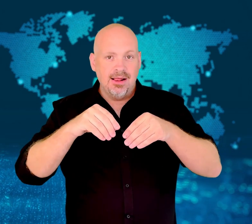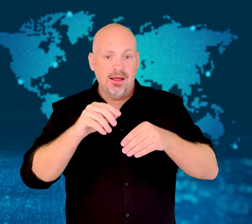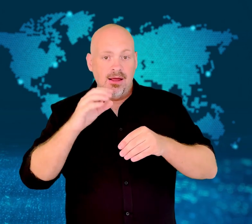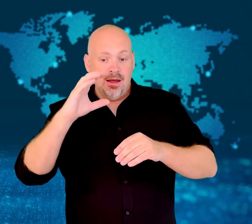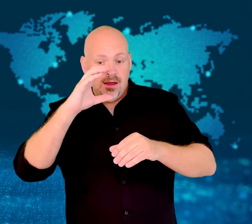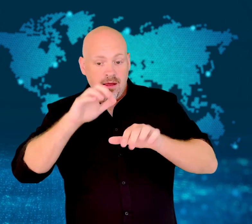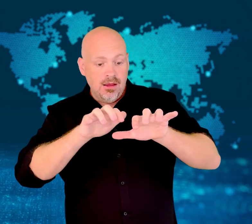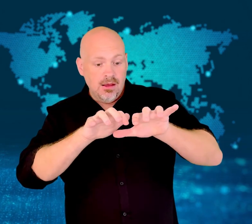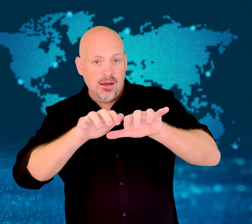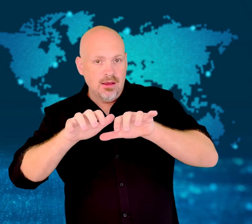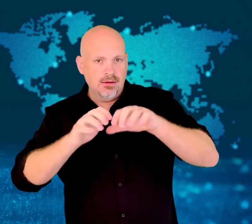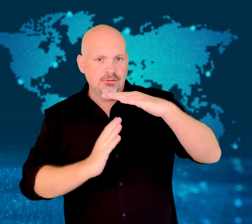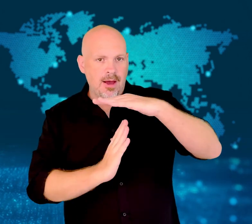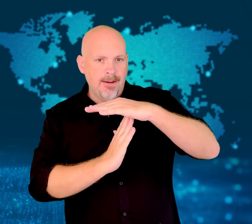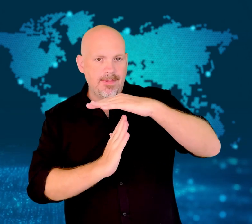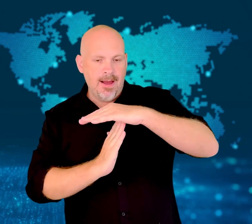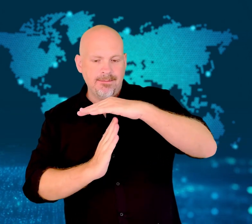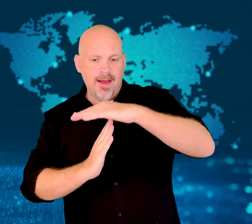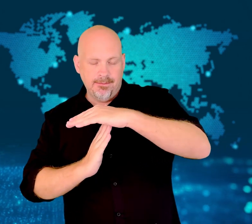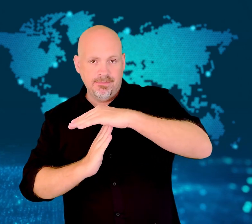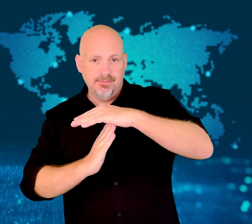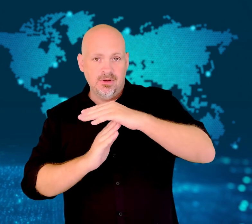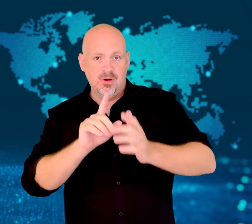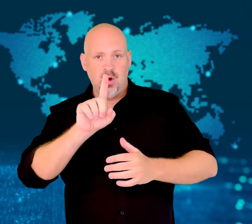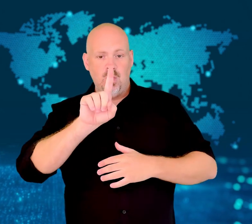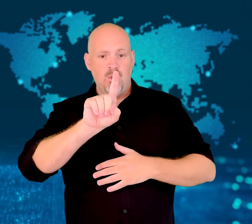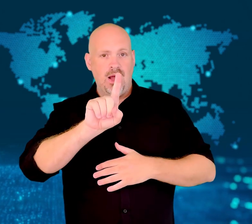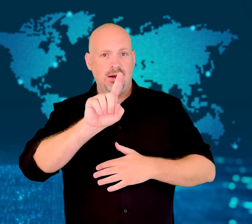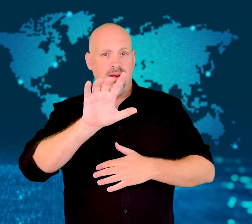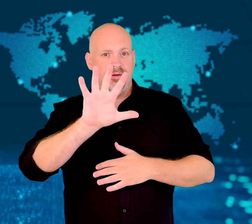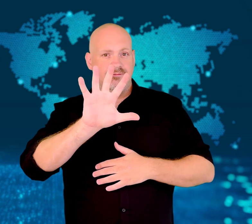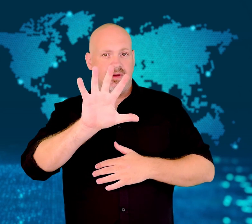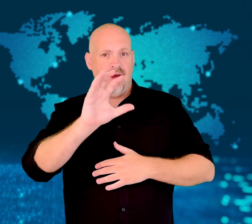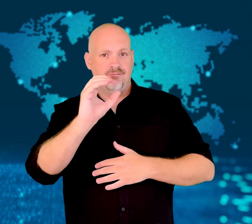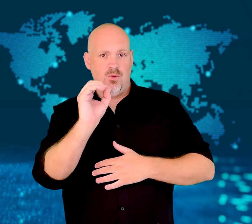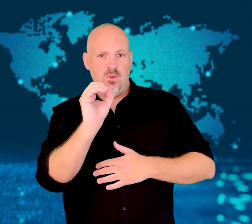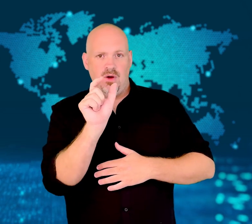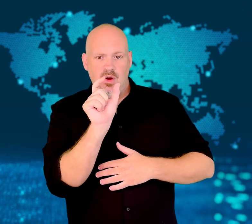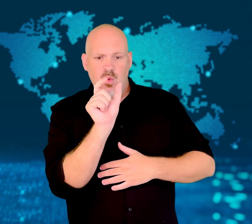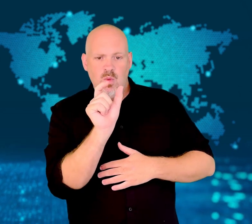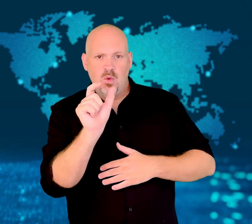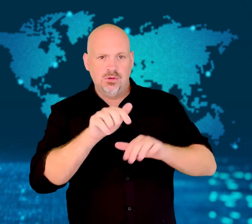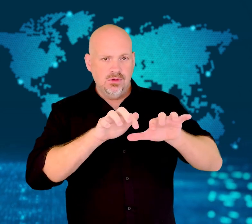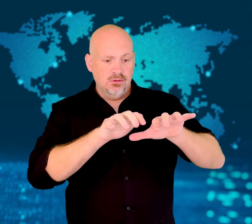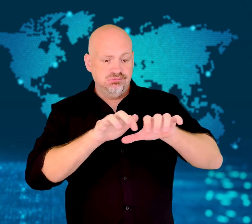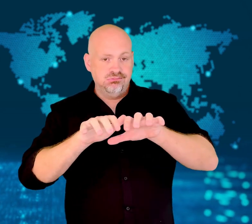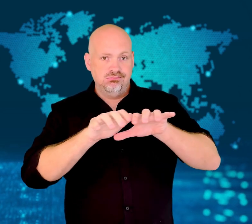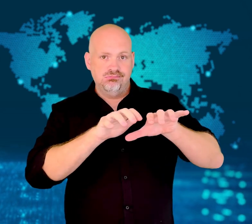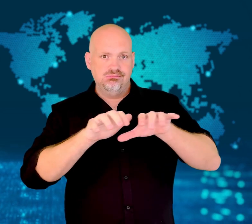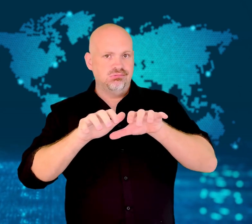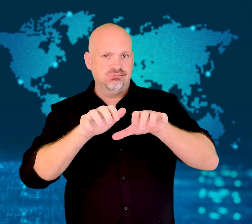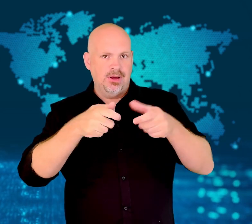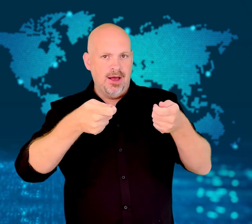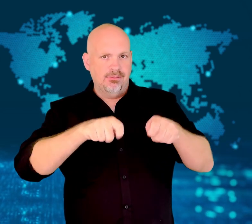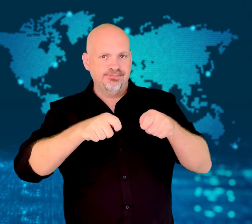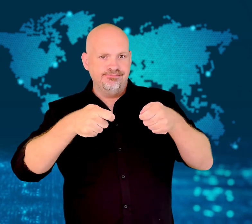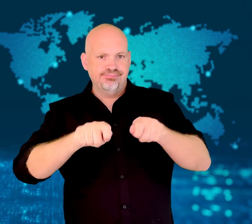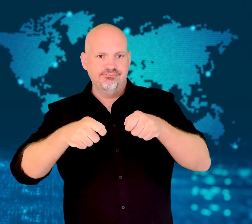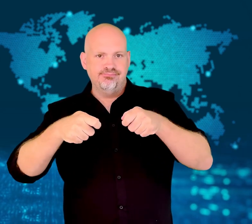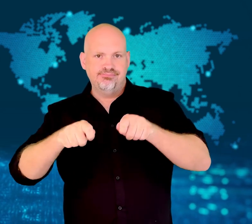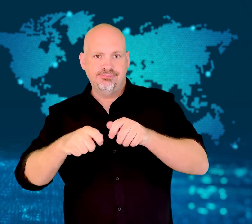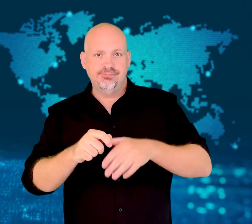to hide at least 150 keywords related to searches for